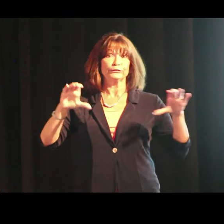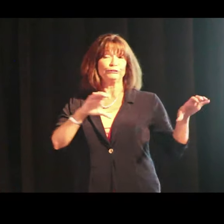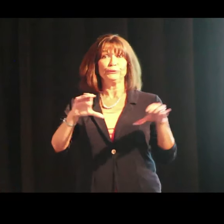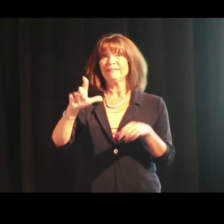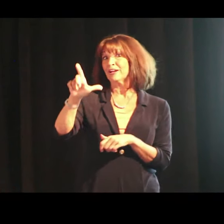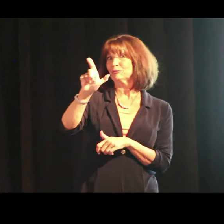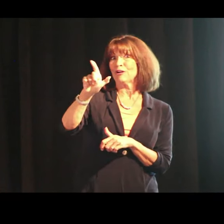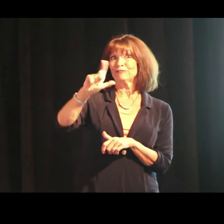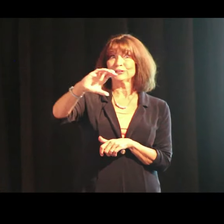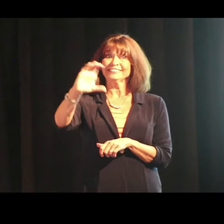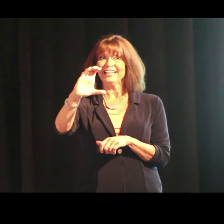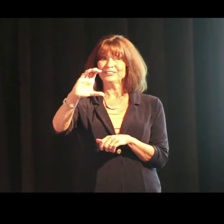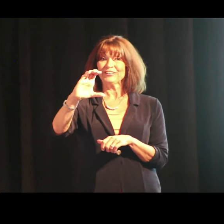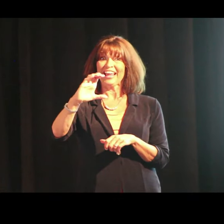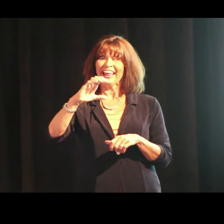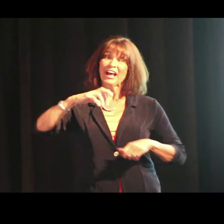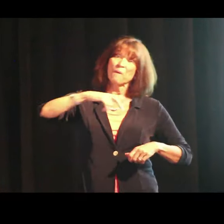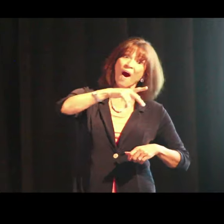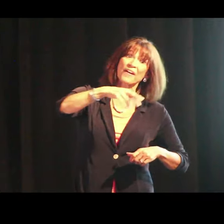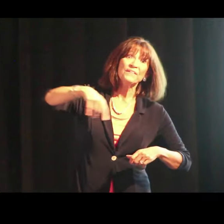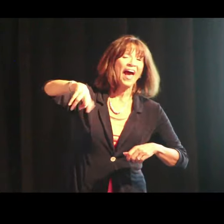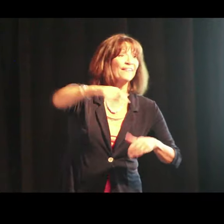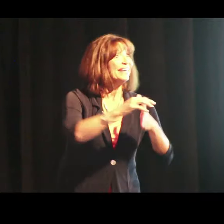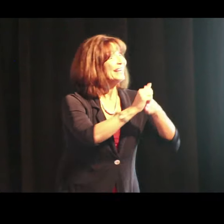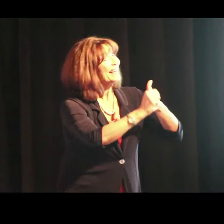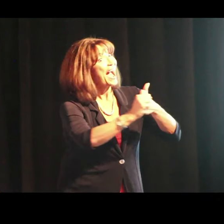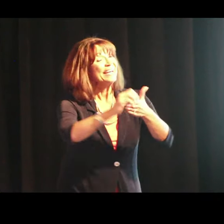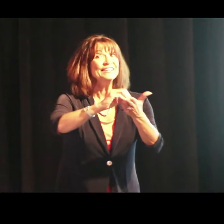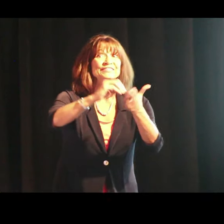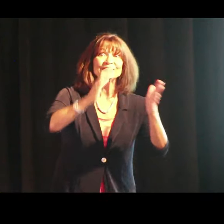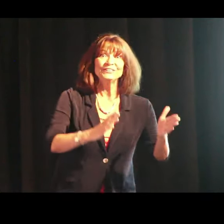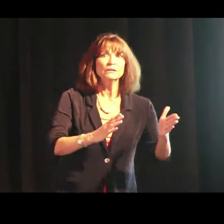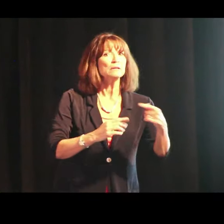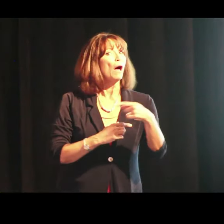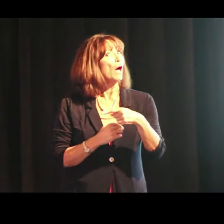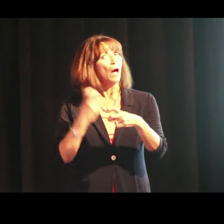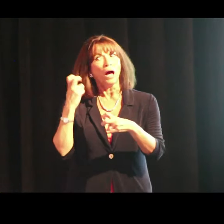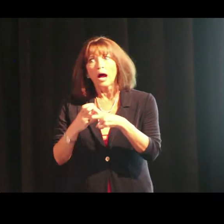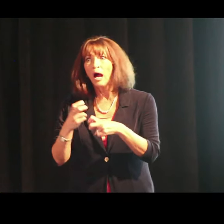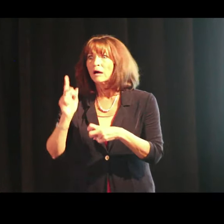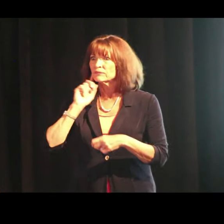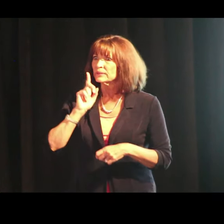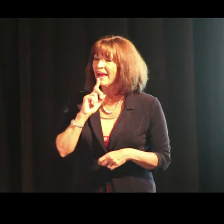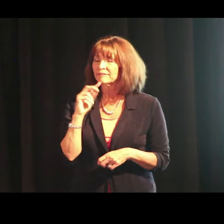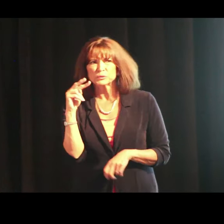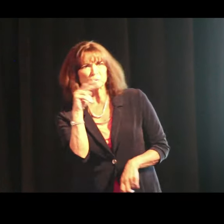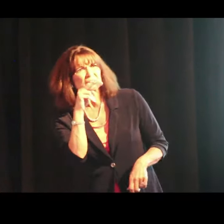was doing the 21st century stroll, walking around the classroom,